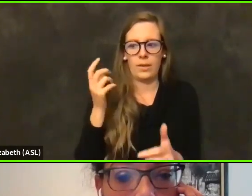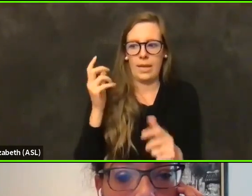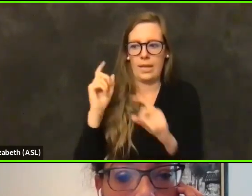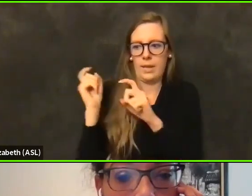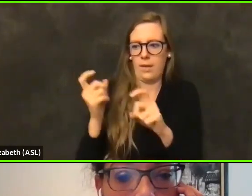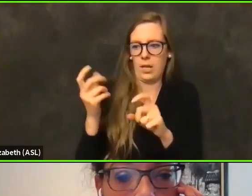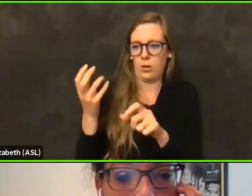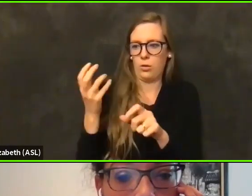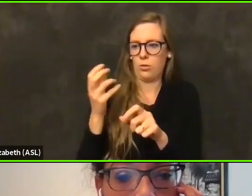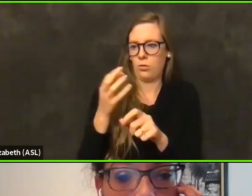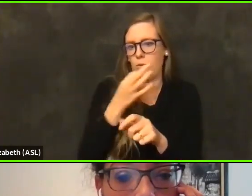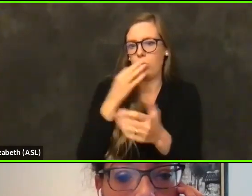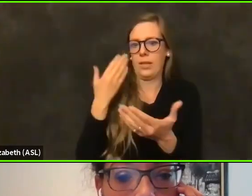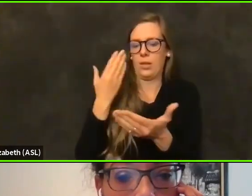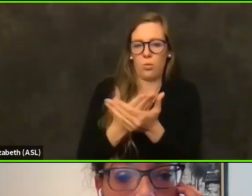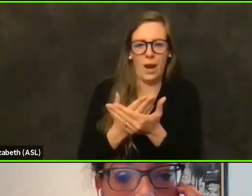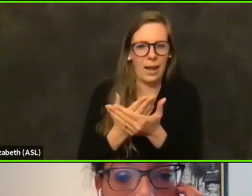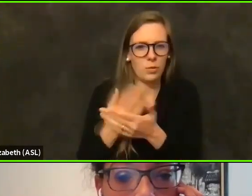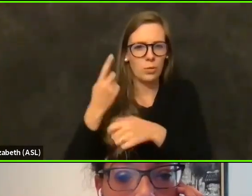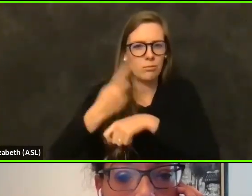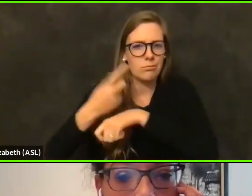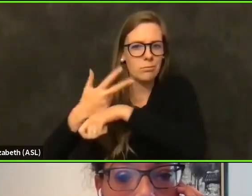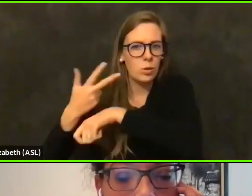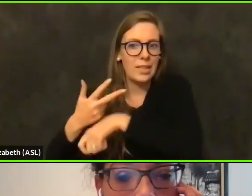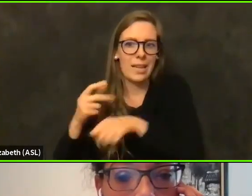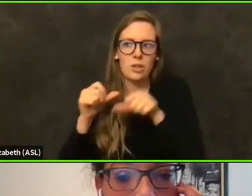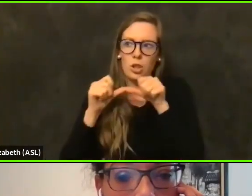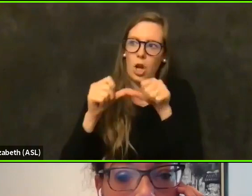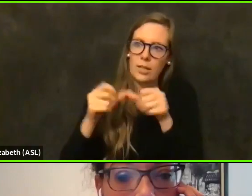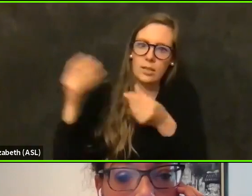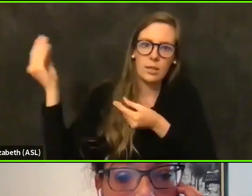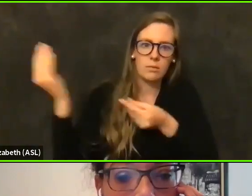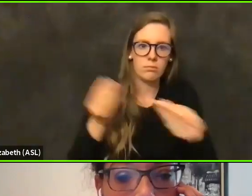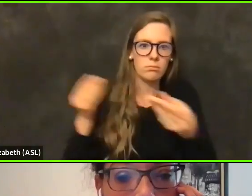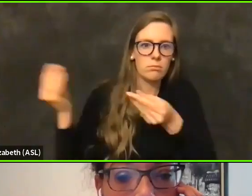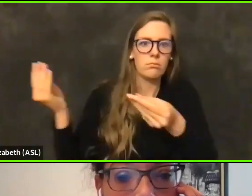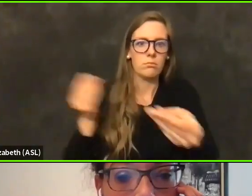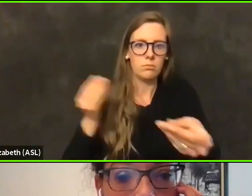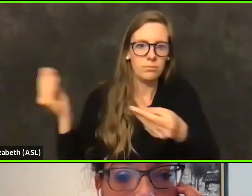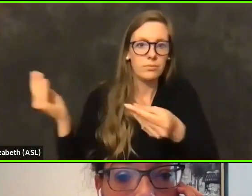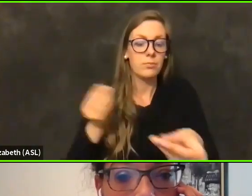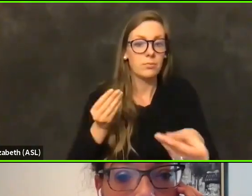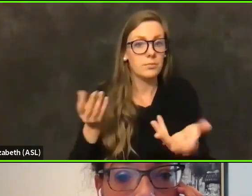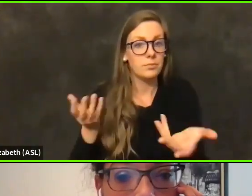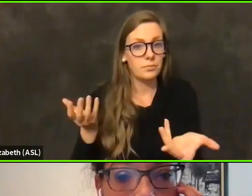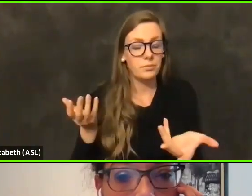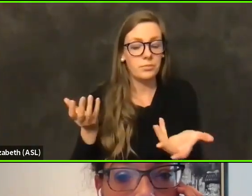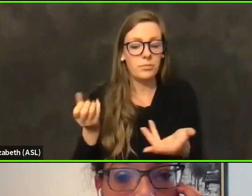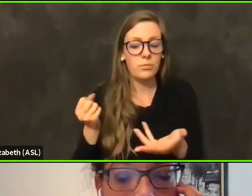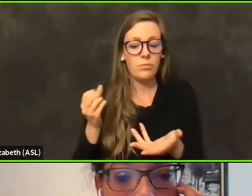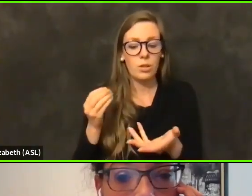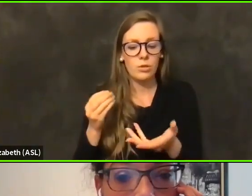or within days, they constantly keeping it, you know, resupplying or